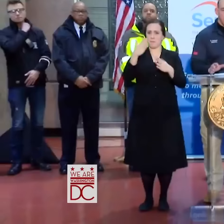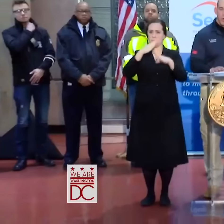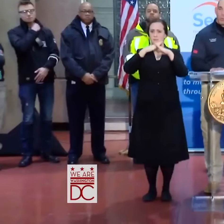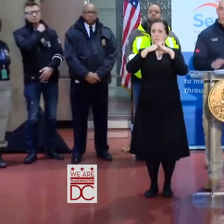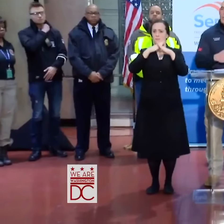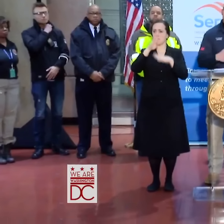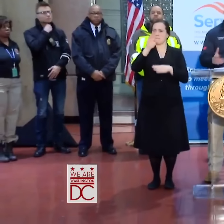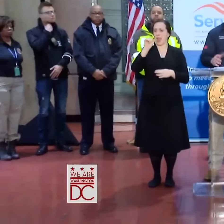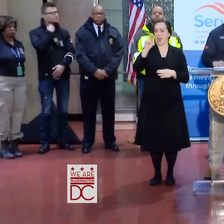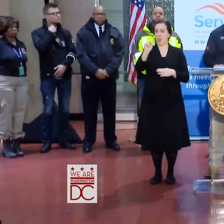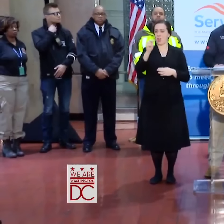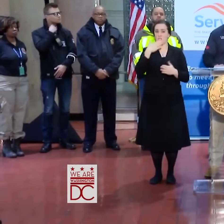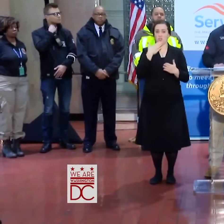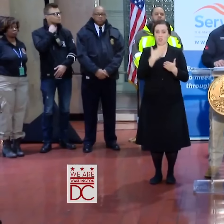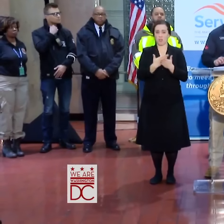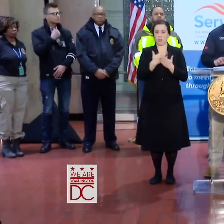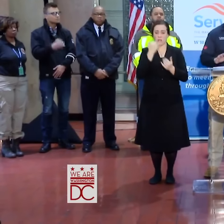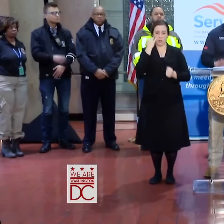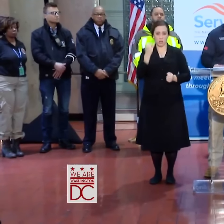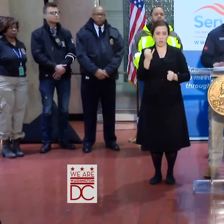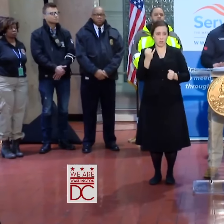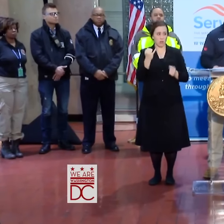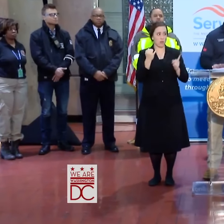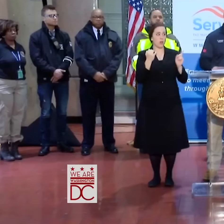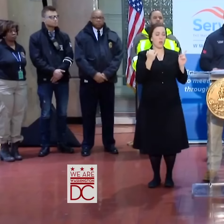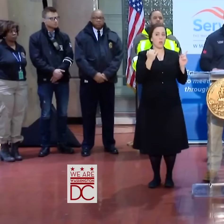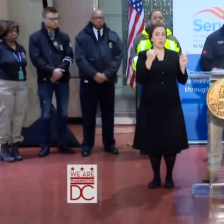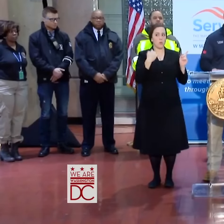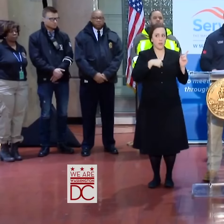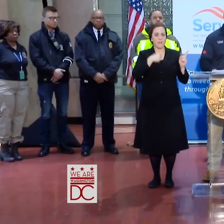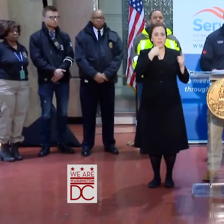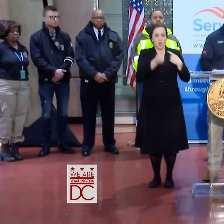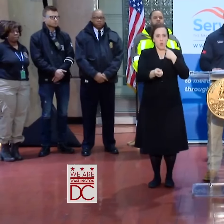YOU KNOW, WE HAVE SAID FROM THE BEGINNING THAT WE WANT FOLKS TO STAY OFF THE STREET.